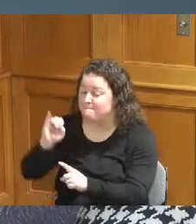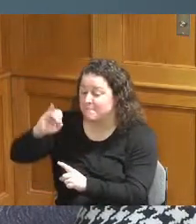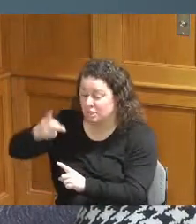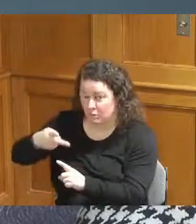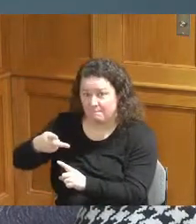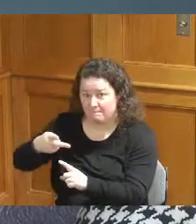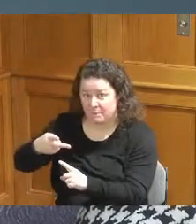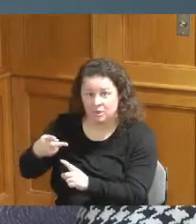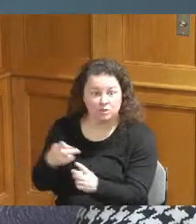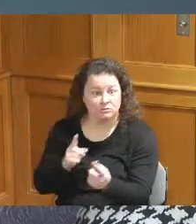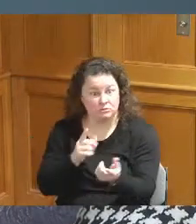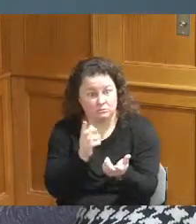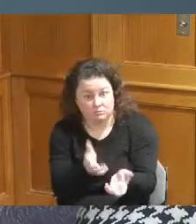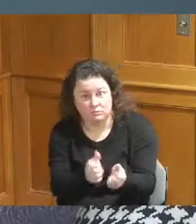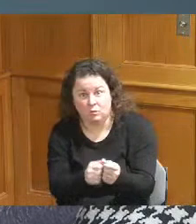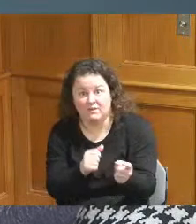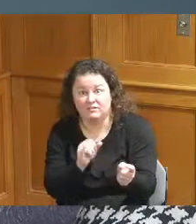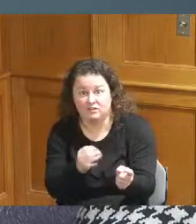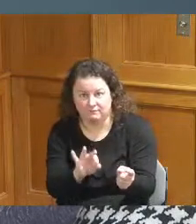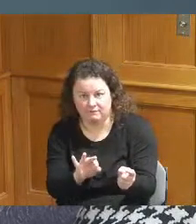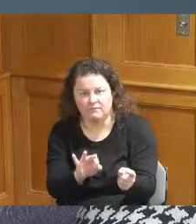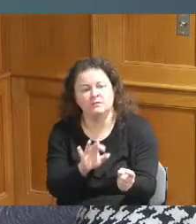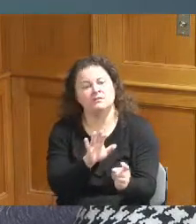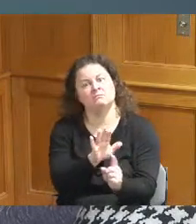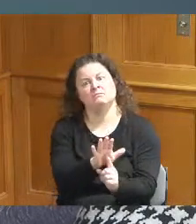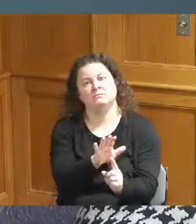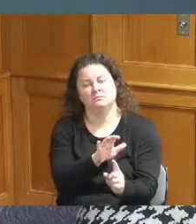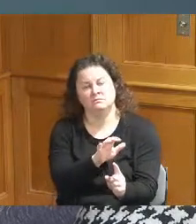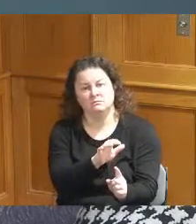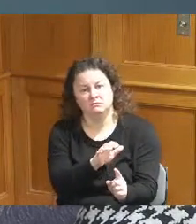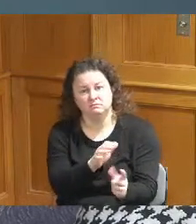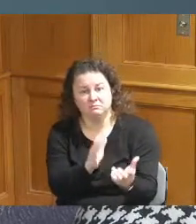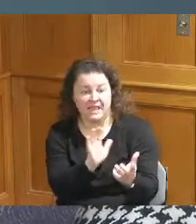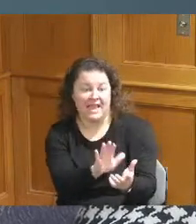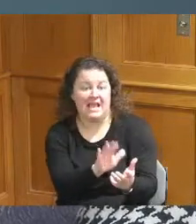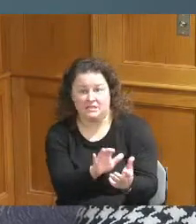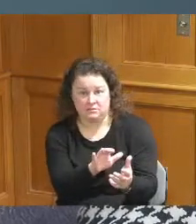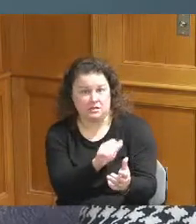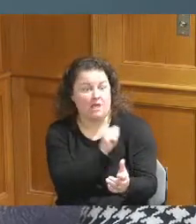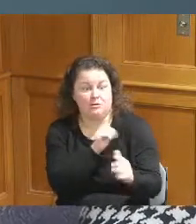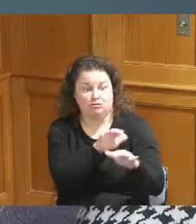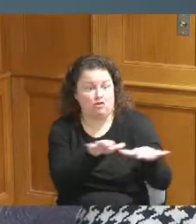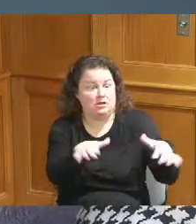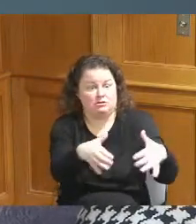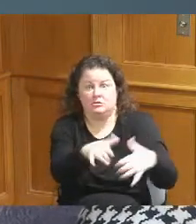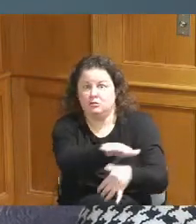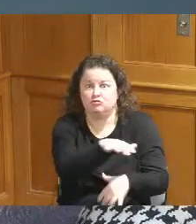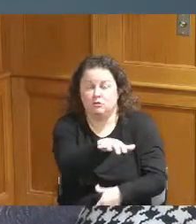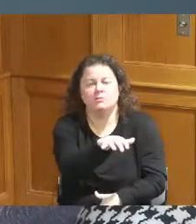to look at how we can have individuals that might want to give how we can have private